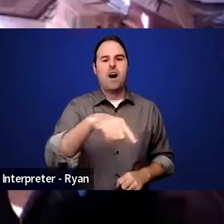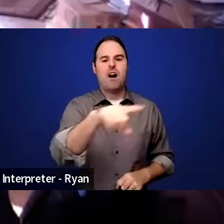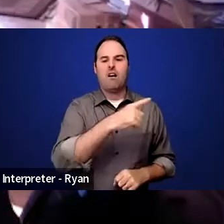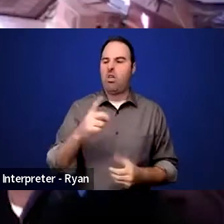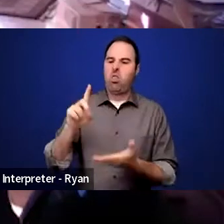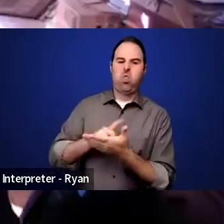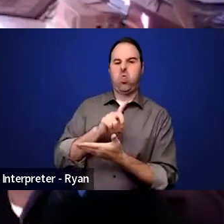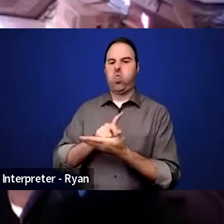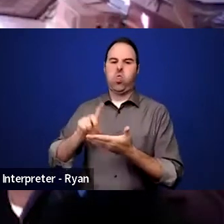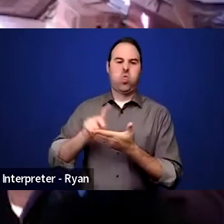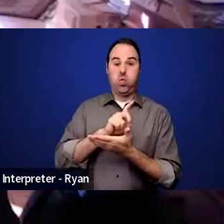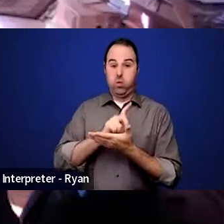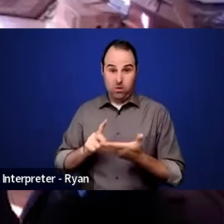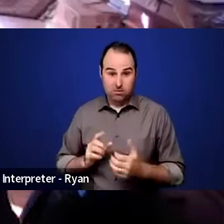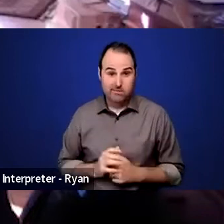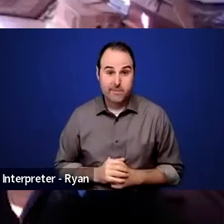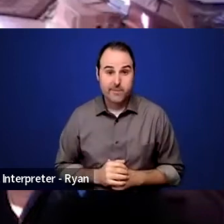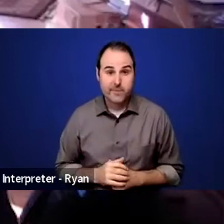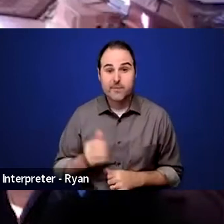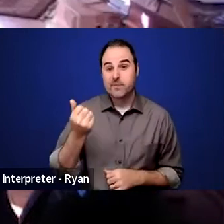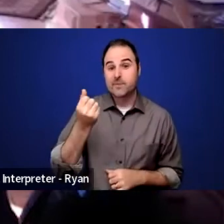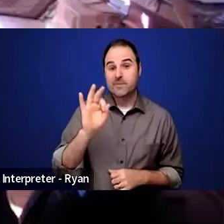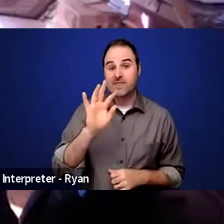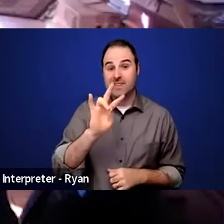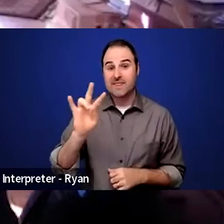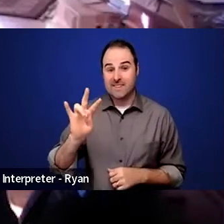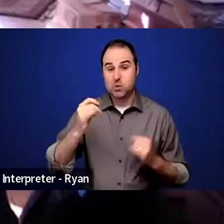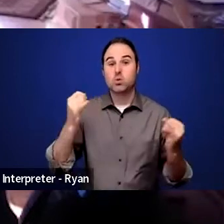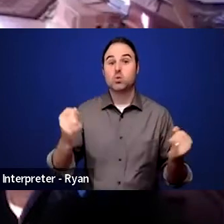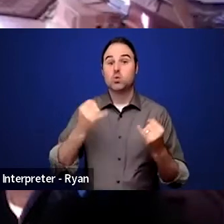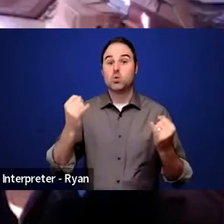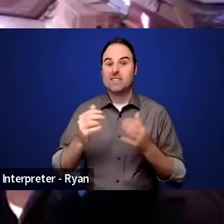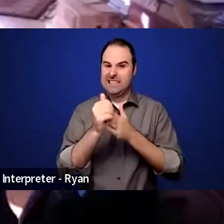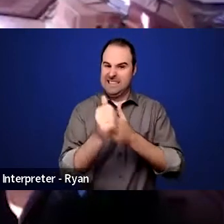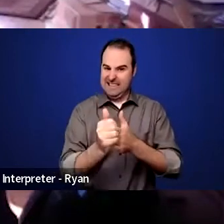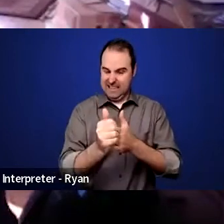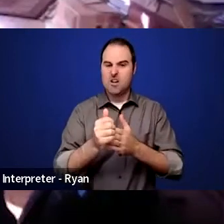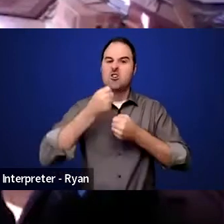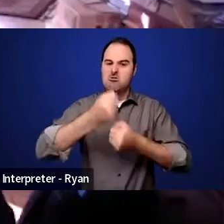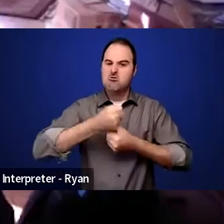In 1977, Judy helped lead a groundbreaking protest called the Section 504 Sit-in,